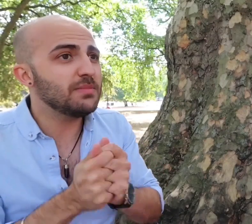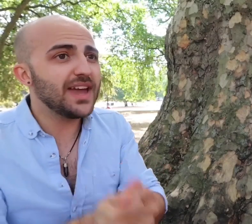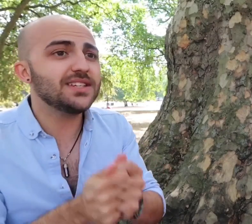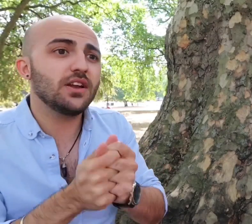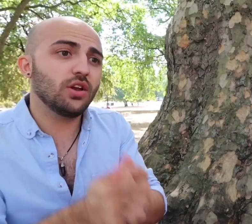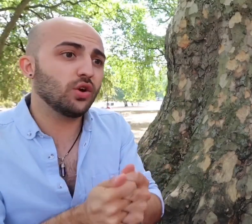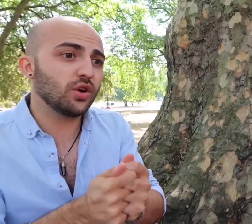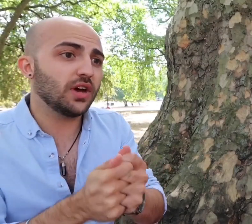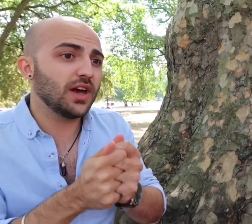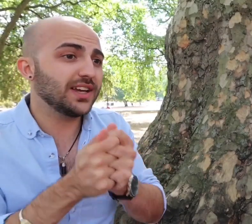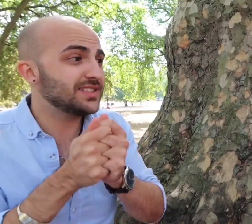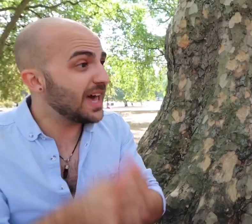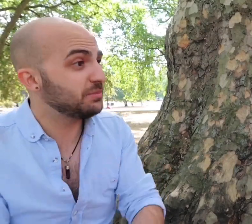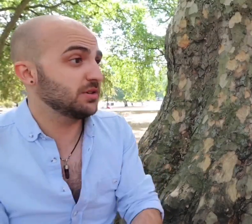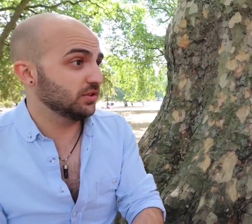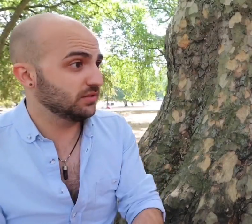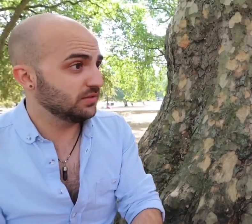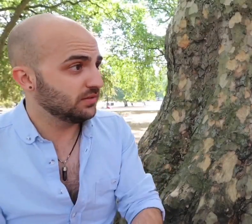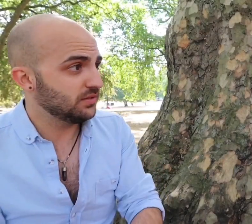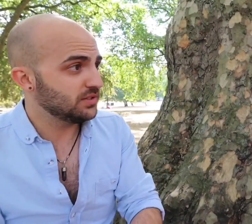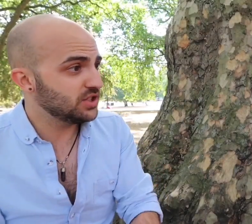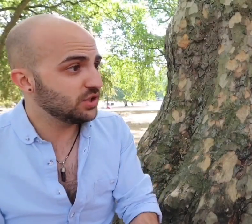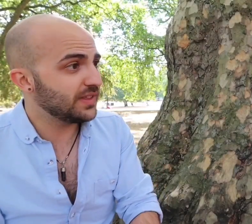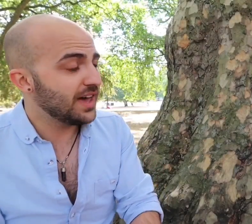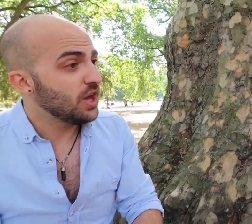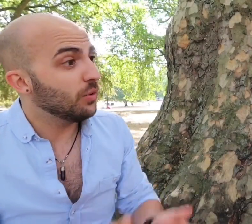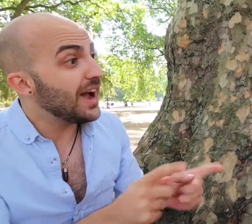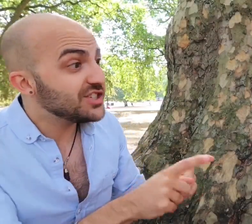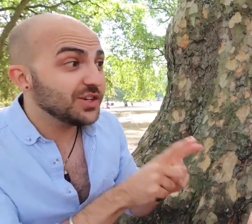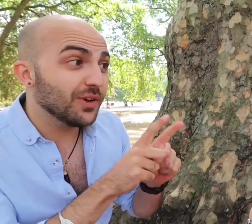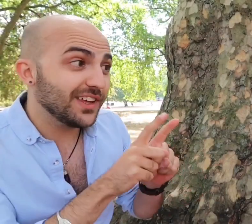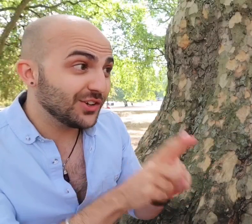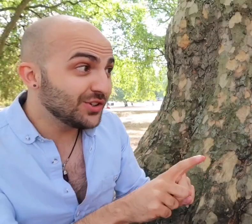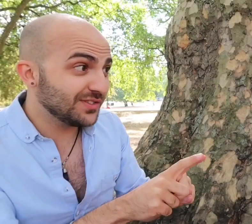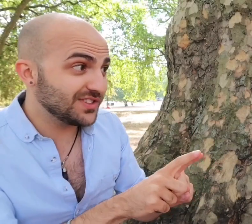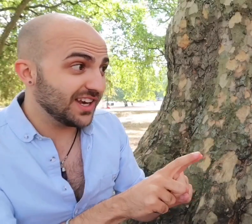made it look acceptable to do that. Where actually what they could have done